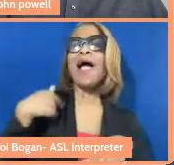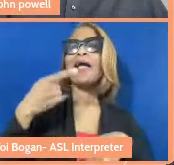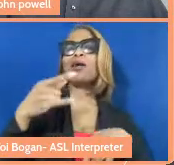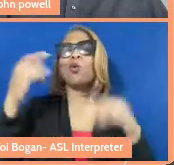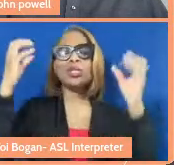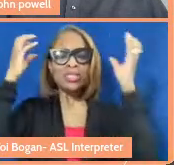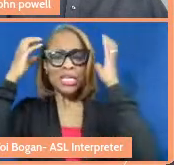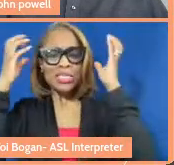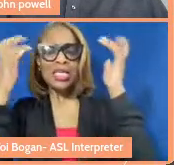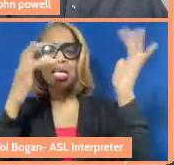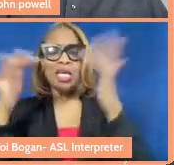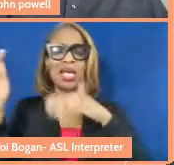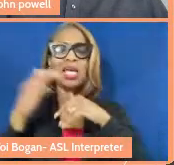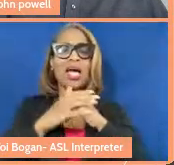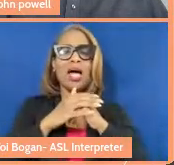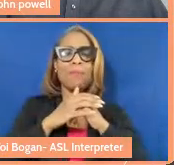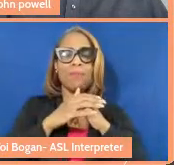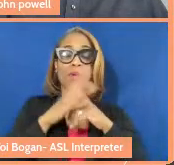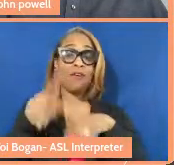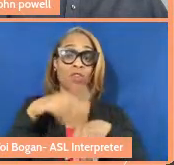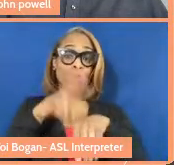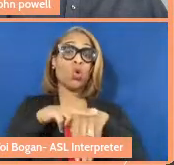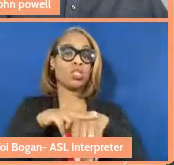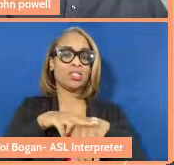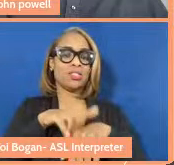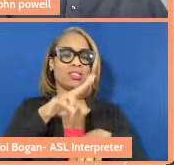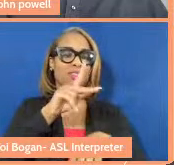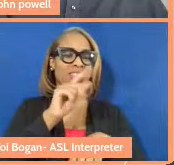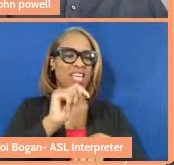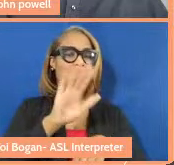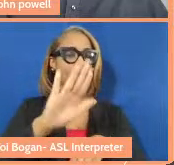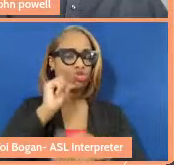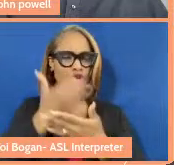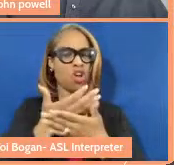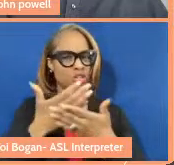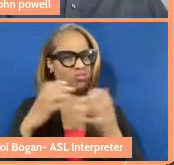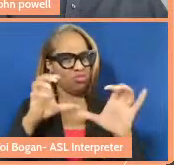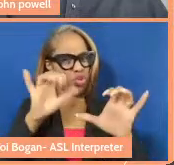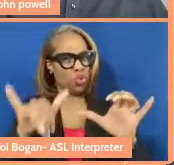these things?'" And I mean, of course Cat and her daughter did these things, but she told me,